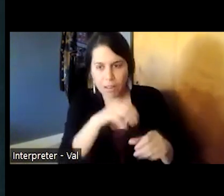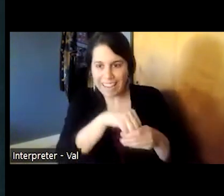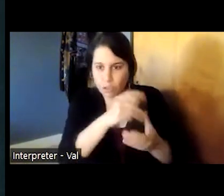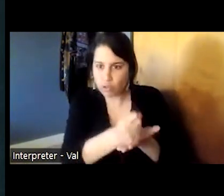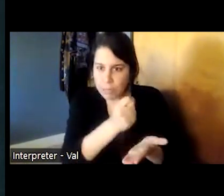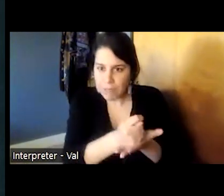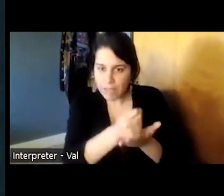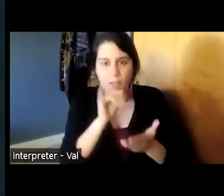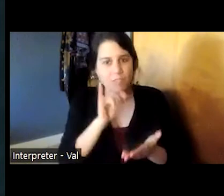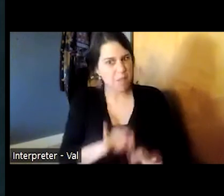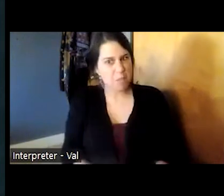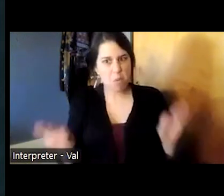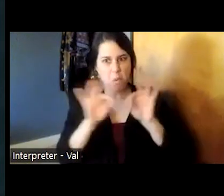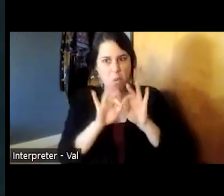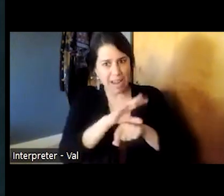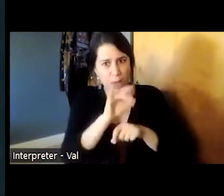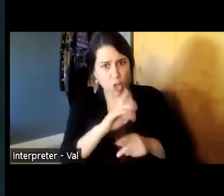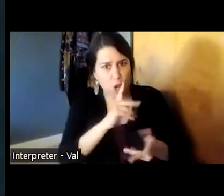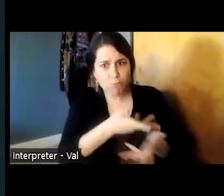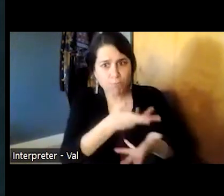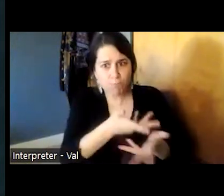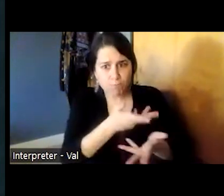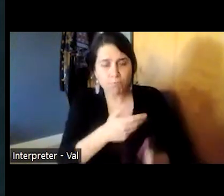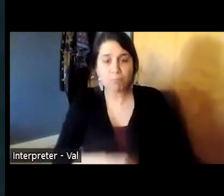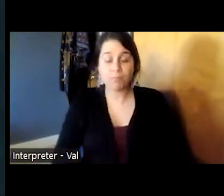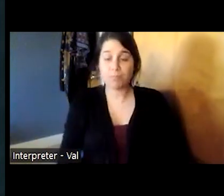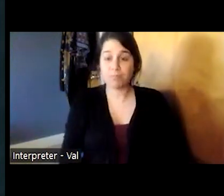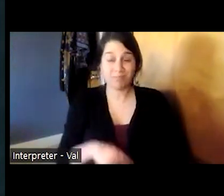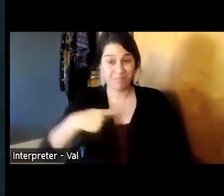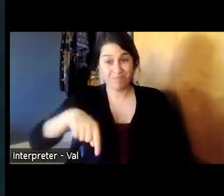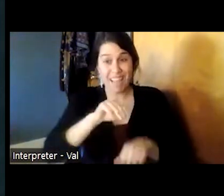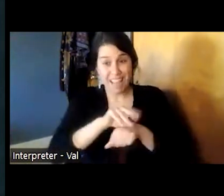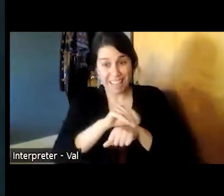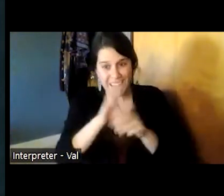that's a very important thing that counselors are often very good at and